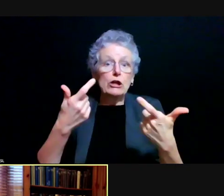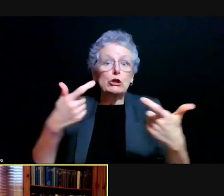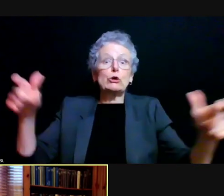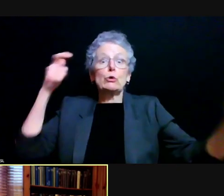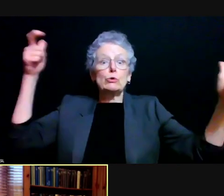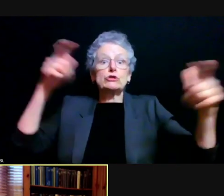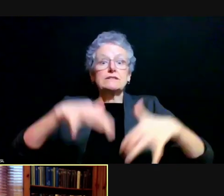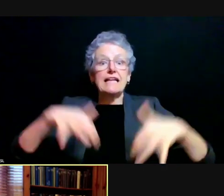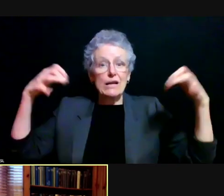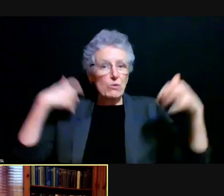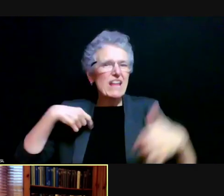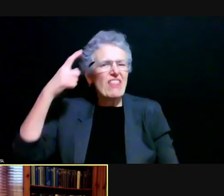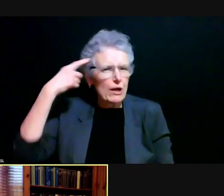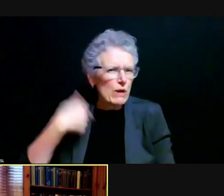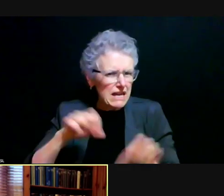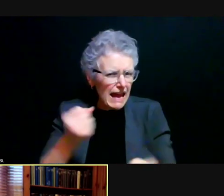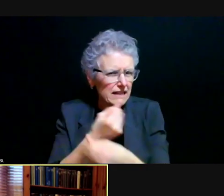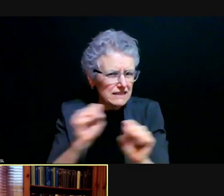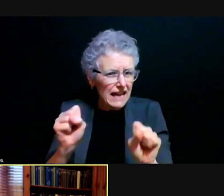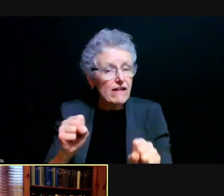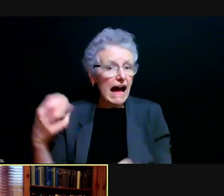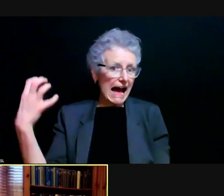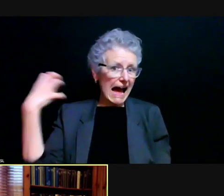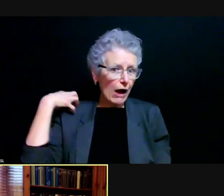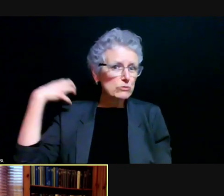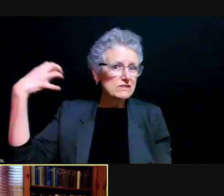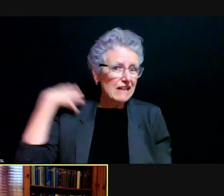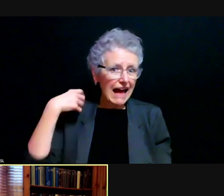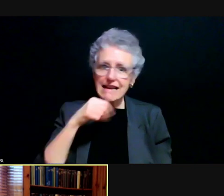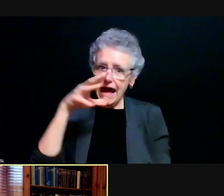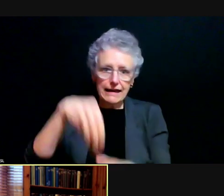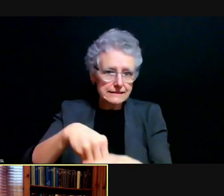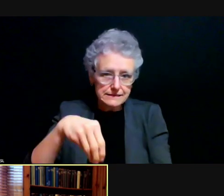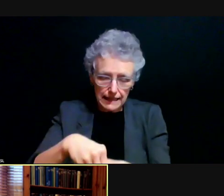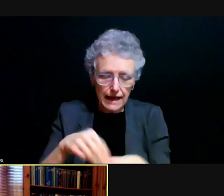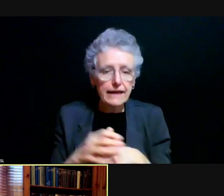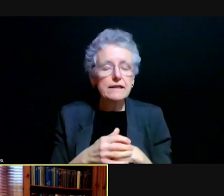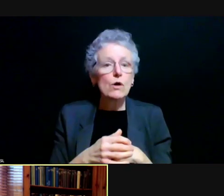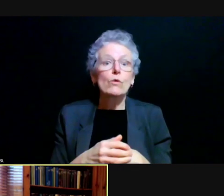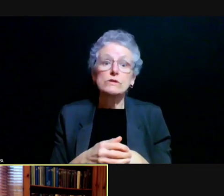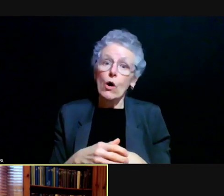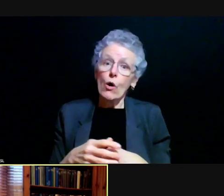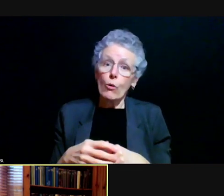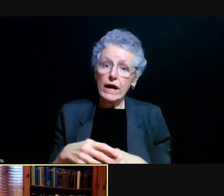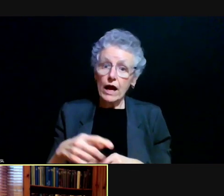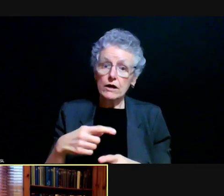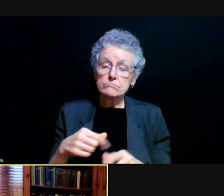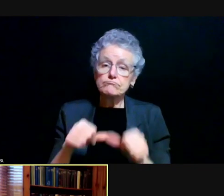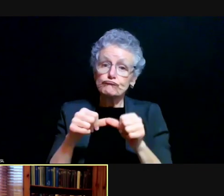It's an outdoor venue, of course. So we remain hopeful. The other reason I remain hopeful that we can do it,